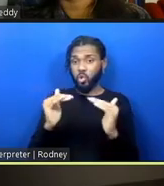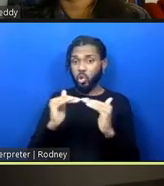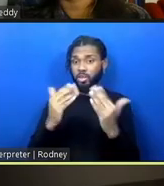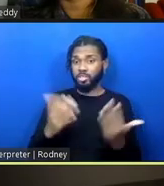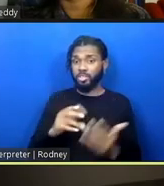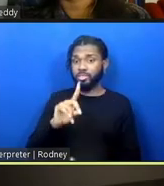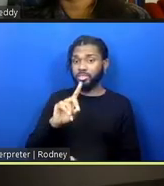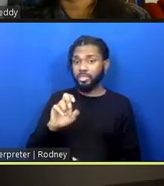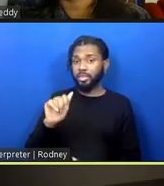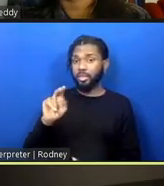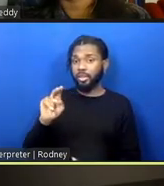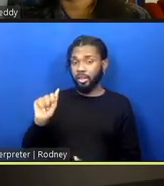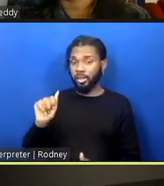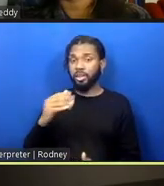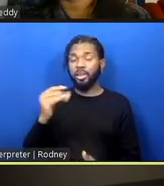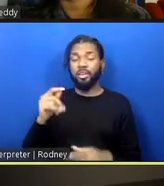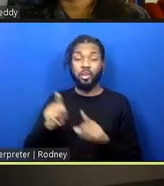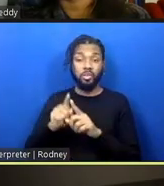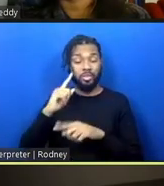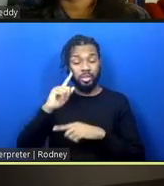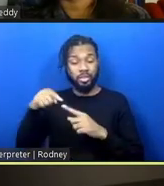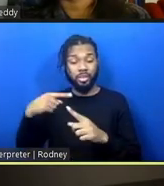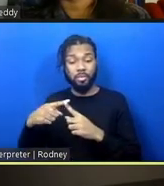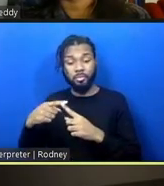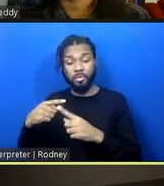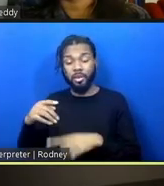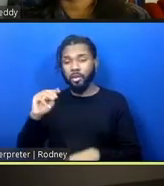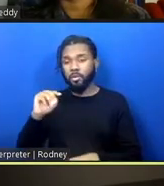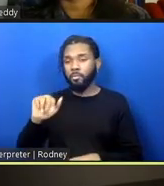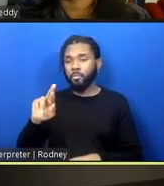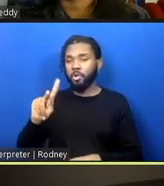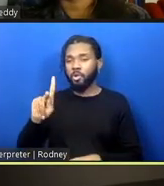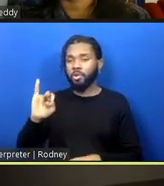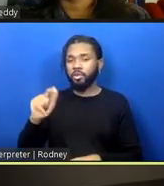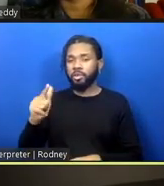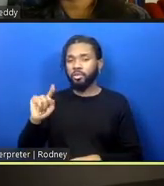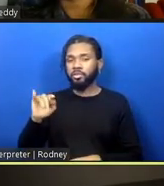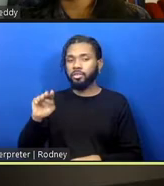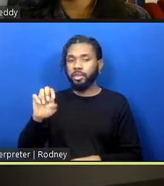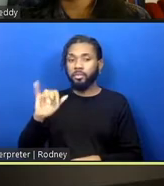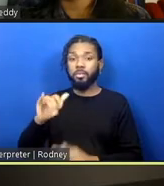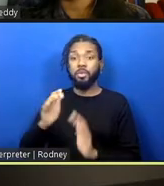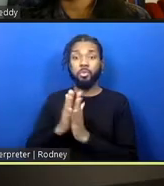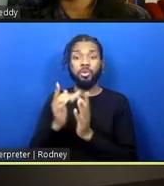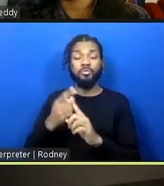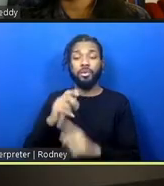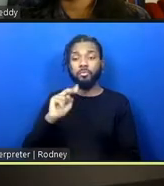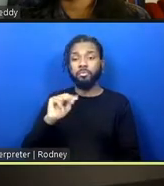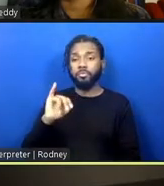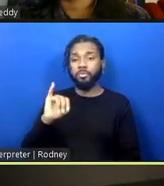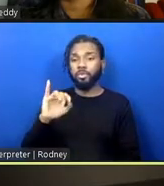and also thinking about "Marking Time," the book by Nicole Fleetwood, the way